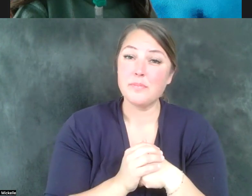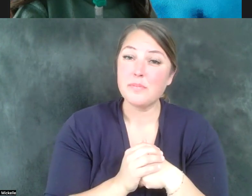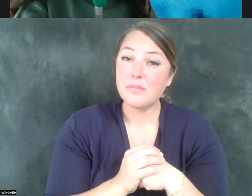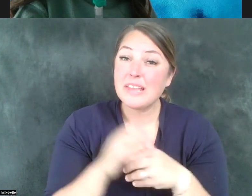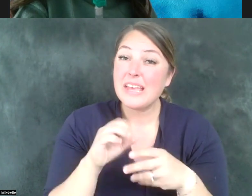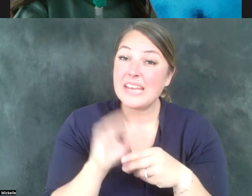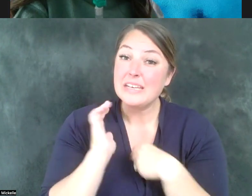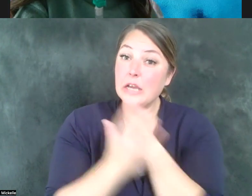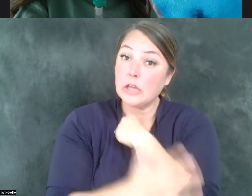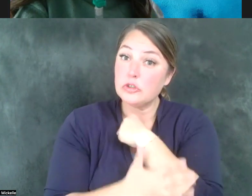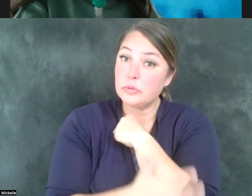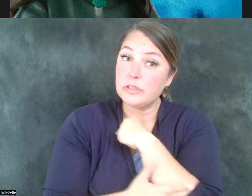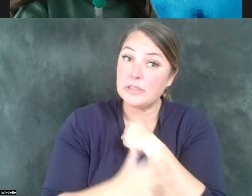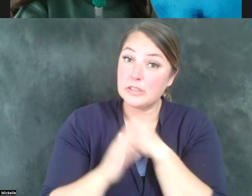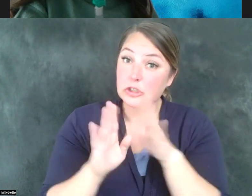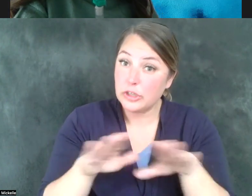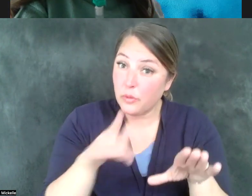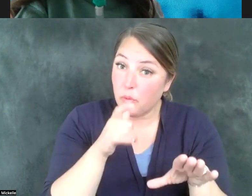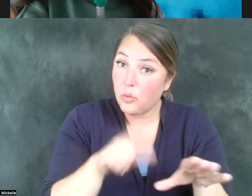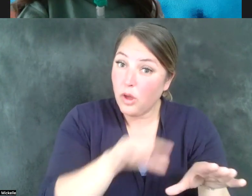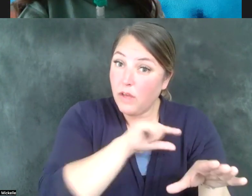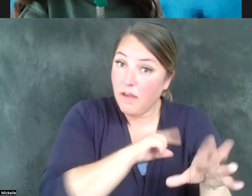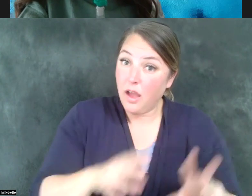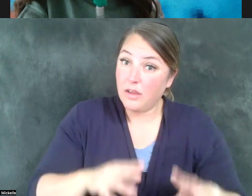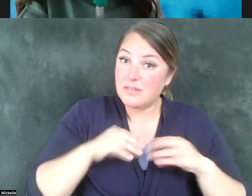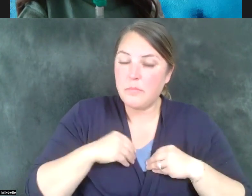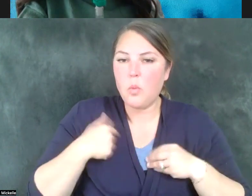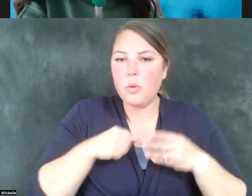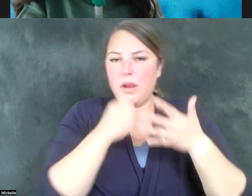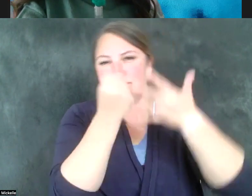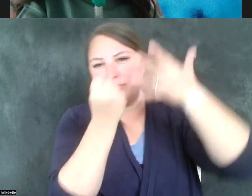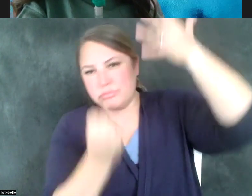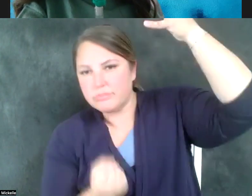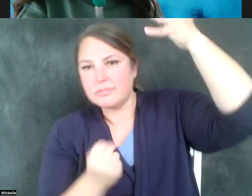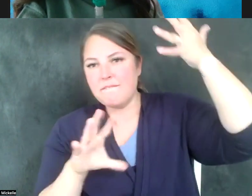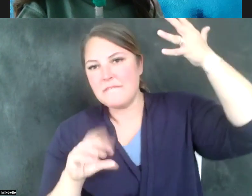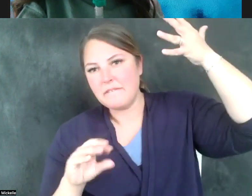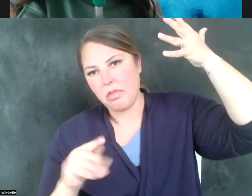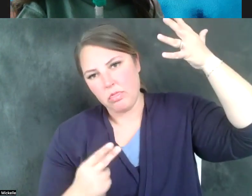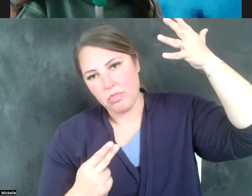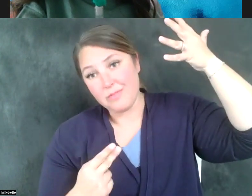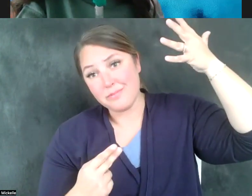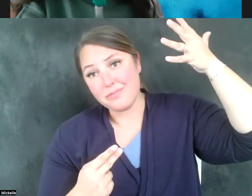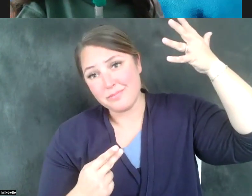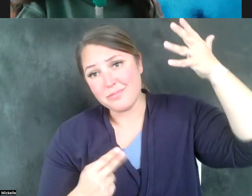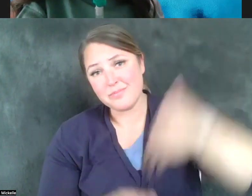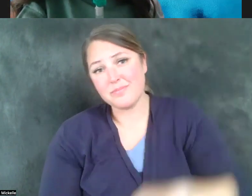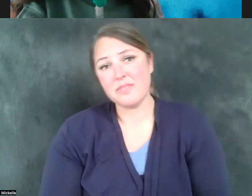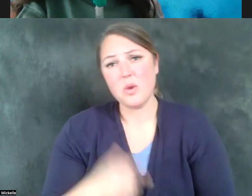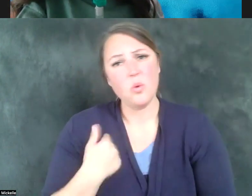uptake for children who qualify for Medicaid but aren't actually signed up. We can do a much better job on that.